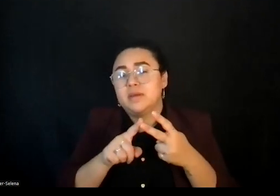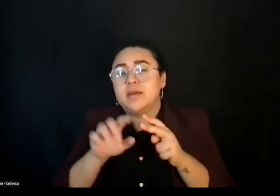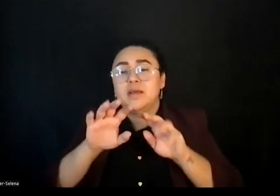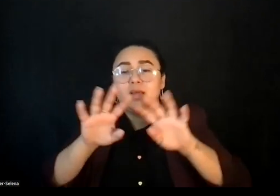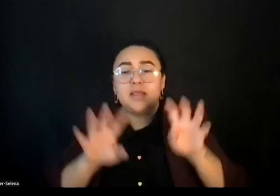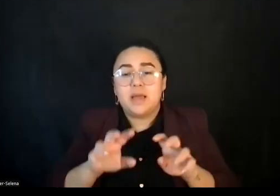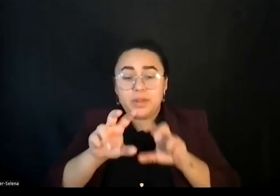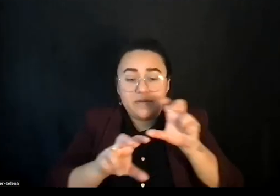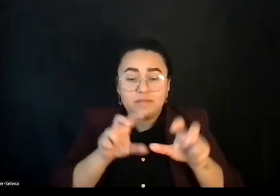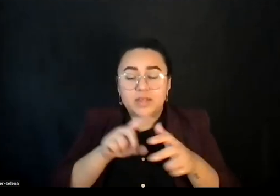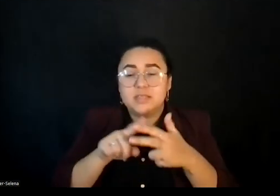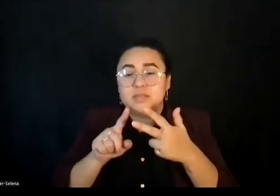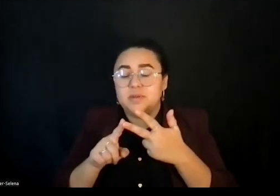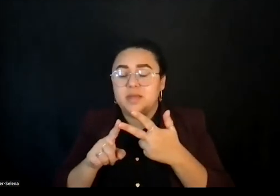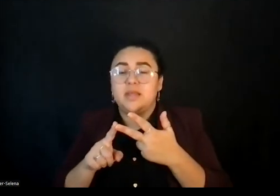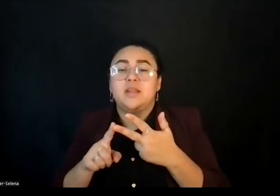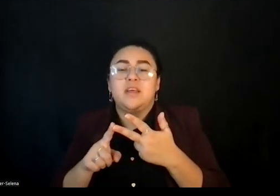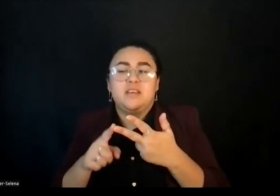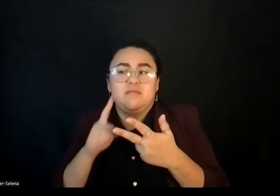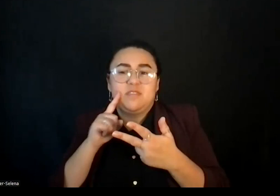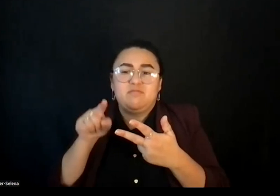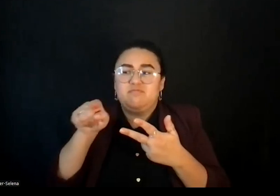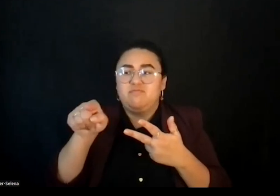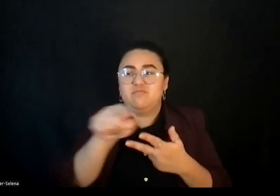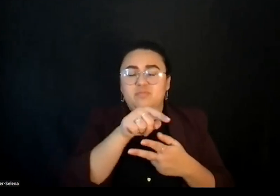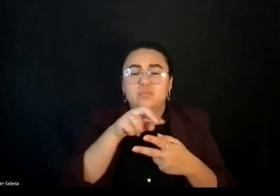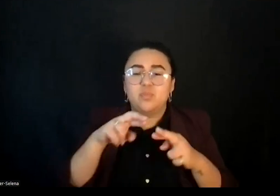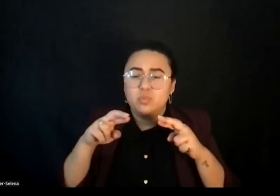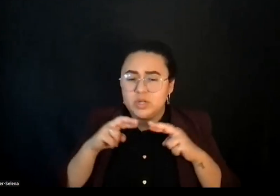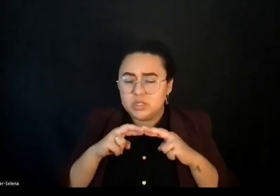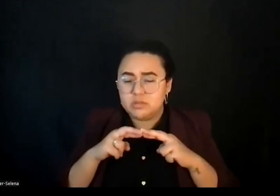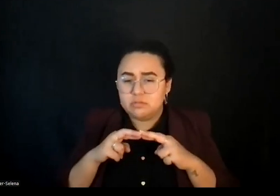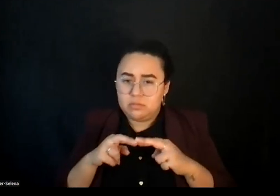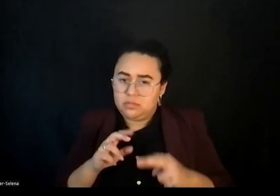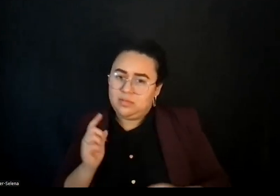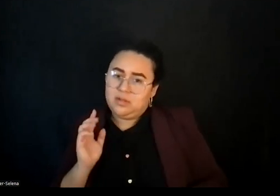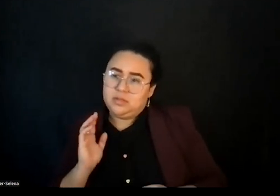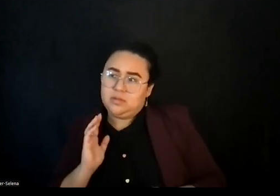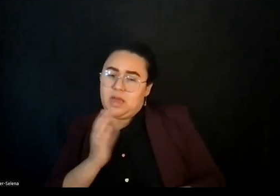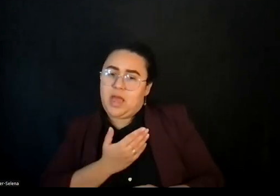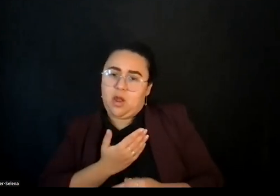that are going to be coming down to different regions. Can you talk a little bit about what Obama does to make these big concepts of othering